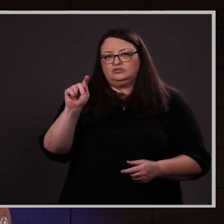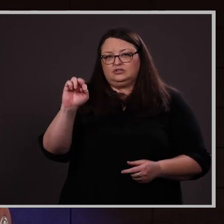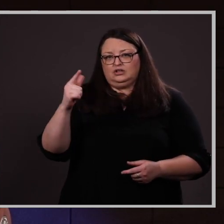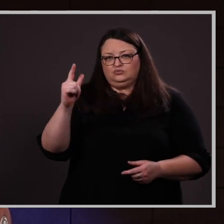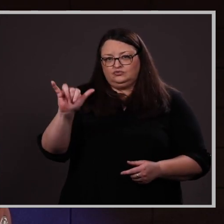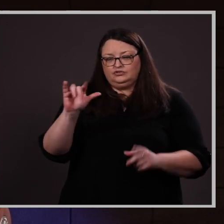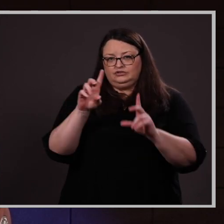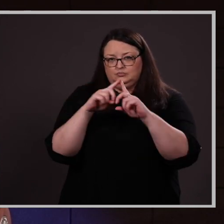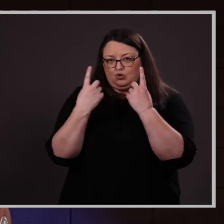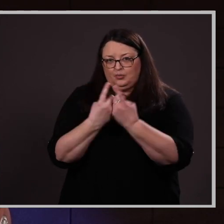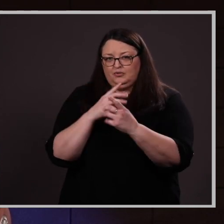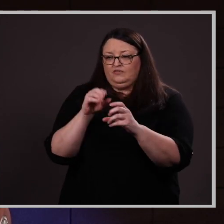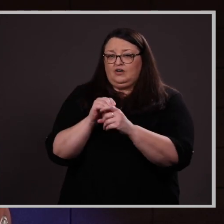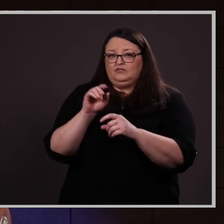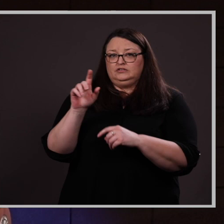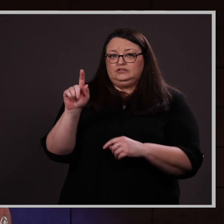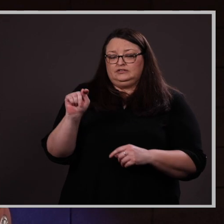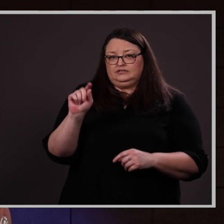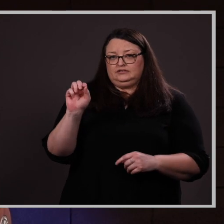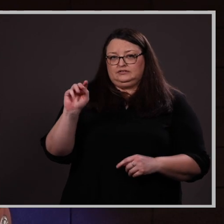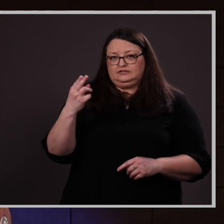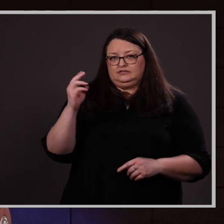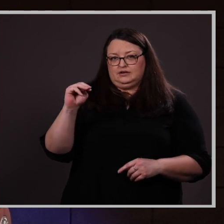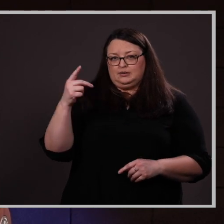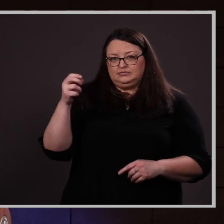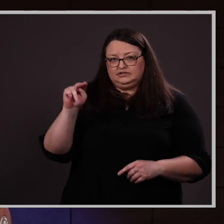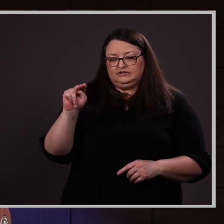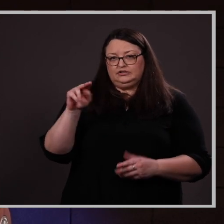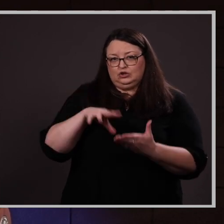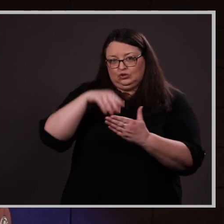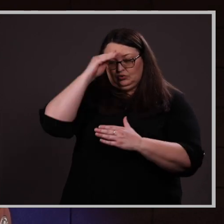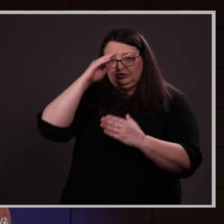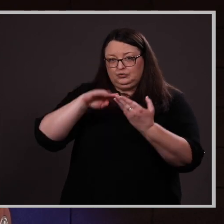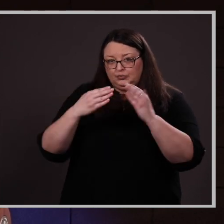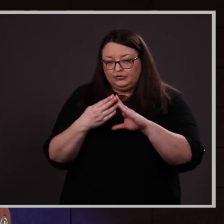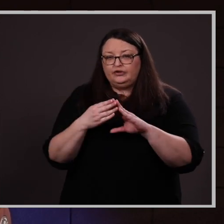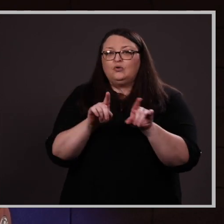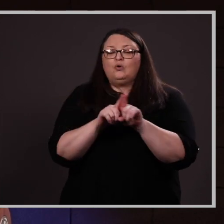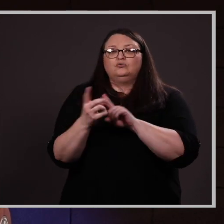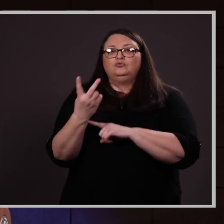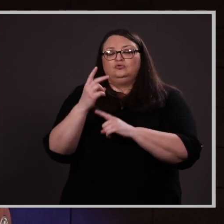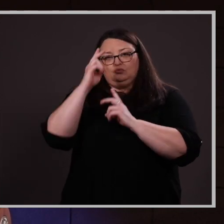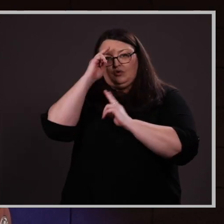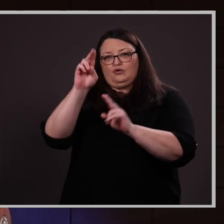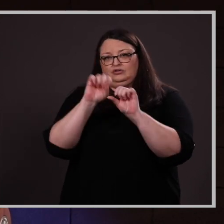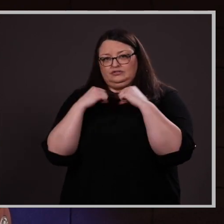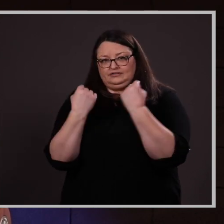is a member of the Thompson Learning community and two honorary societies.